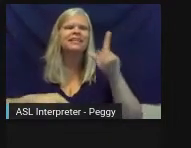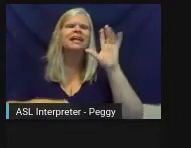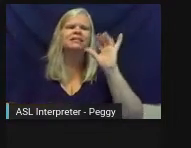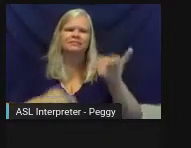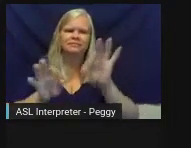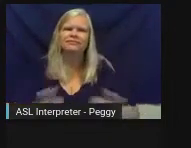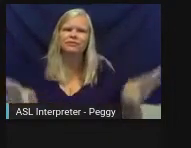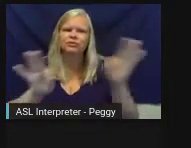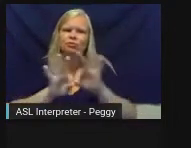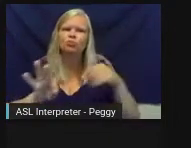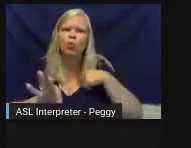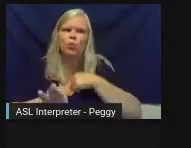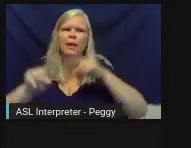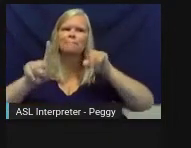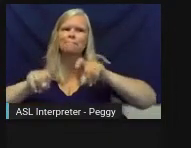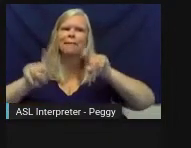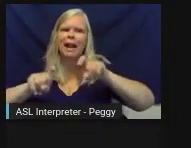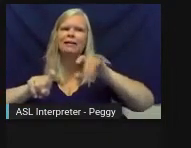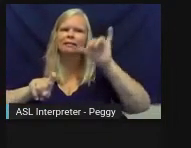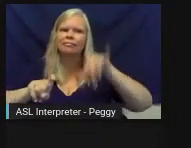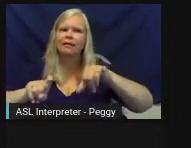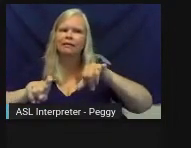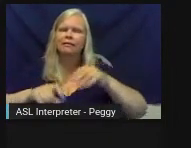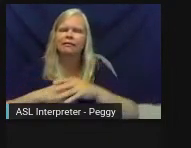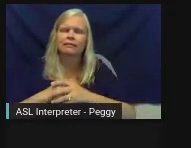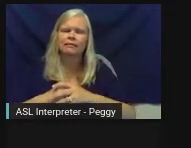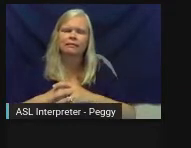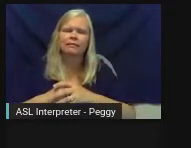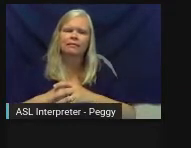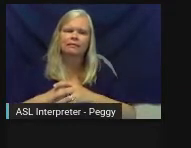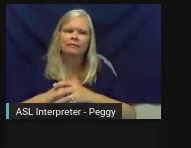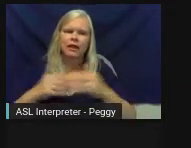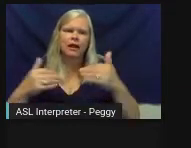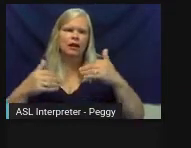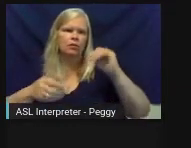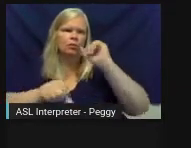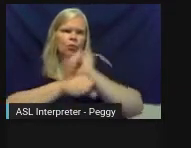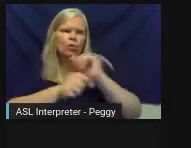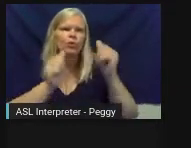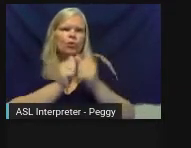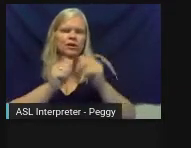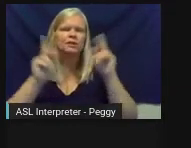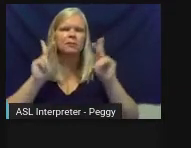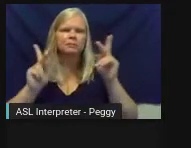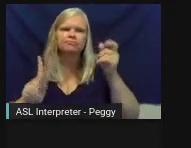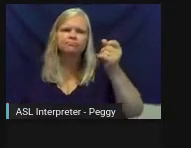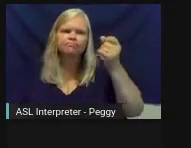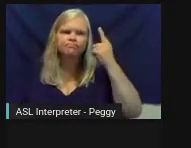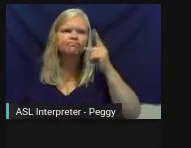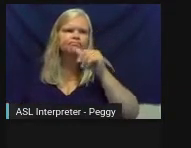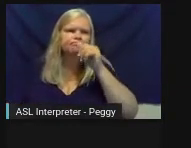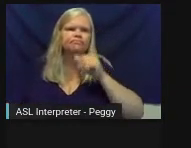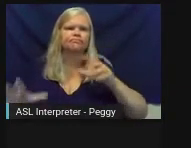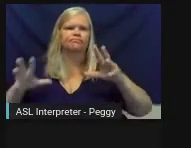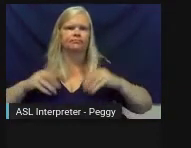something, to have people with a tolerance for risk and